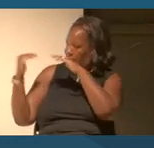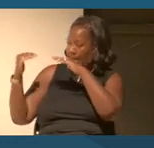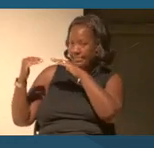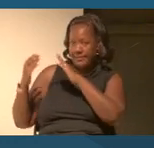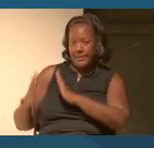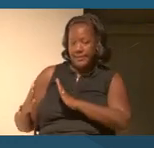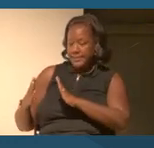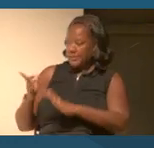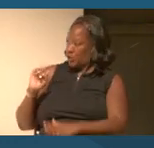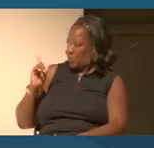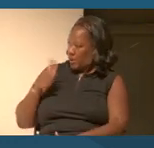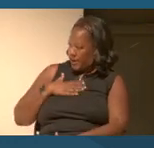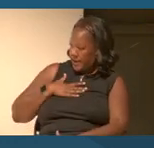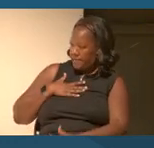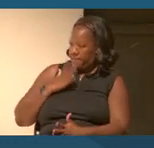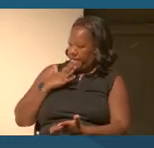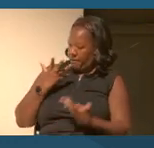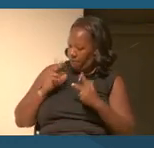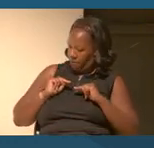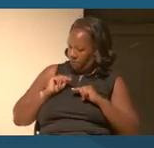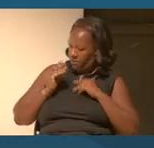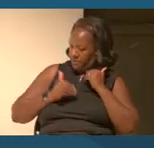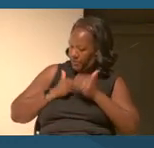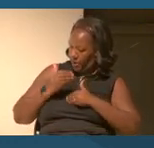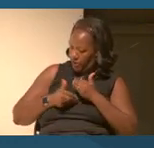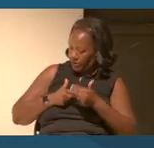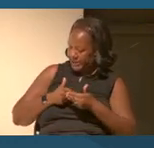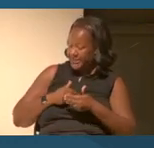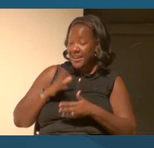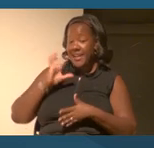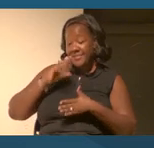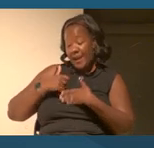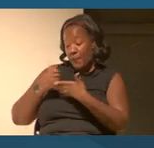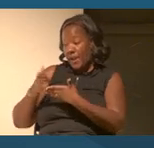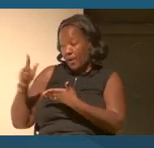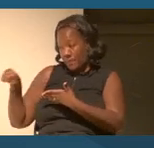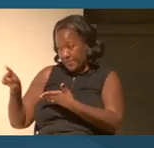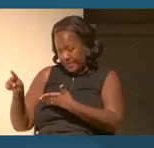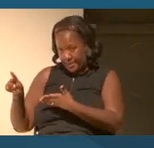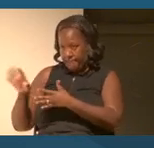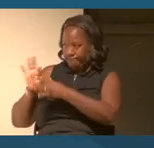own progress and journey 'cause that will help them in relationship to you.